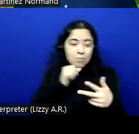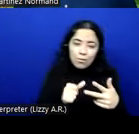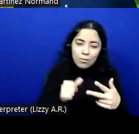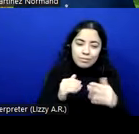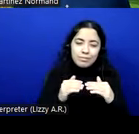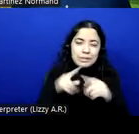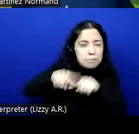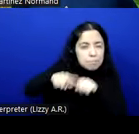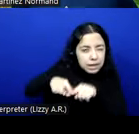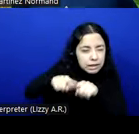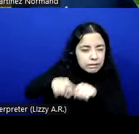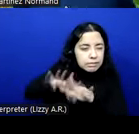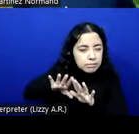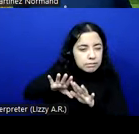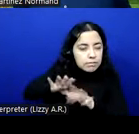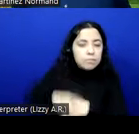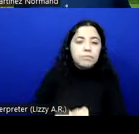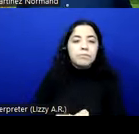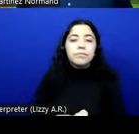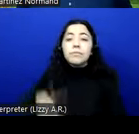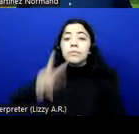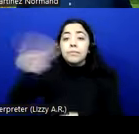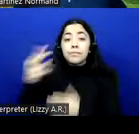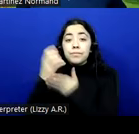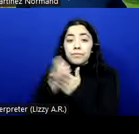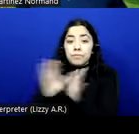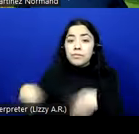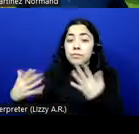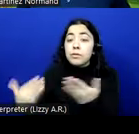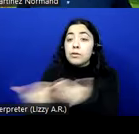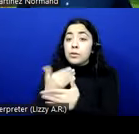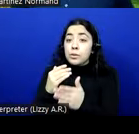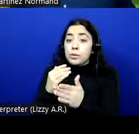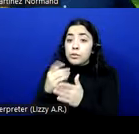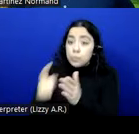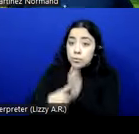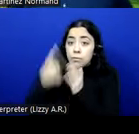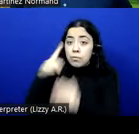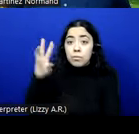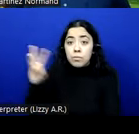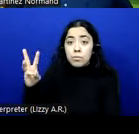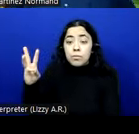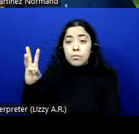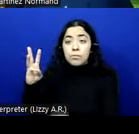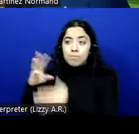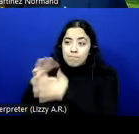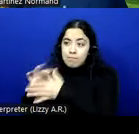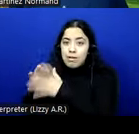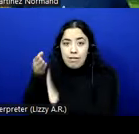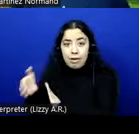Second chapter that provides new requirements for web content that are not in WCAG is Section 6